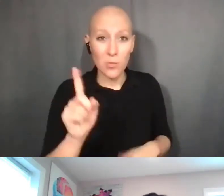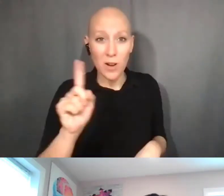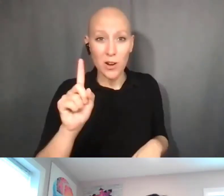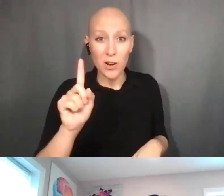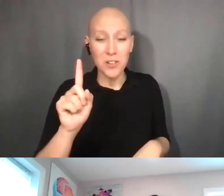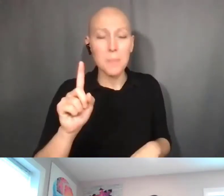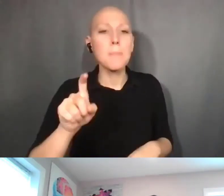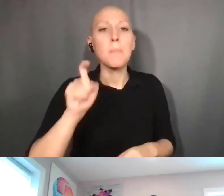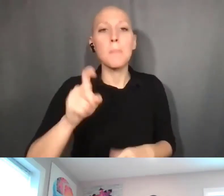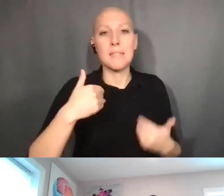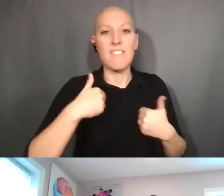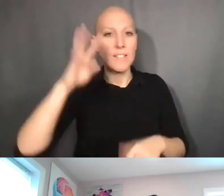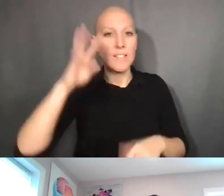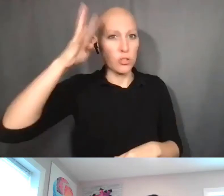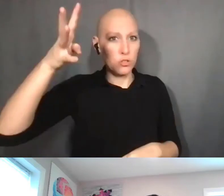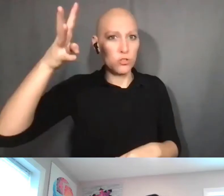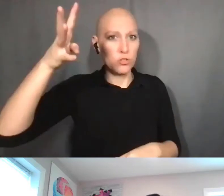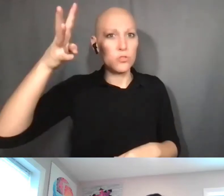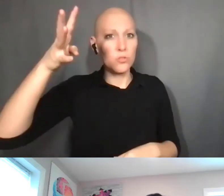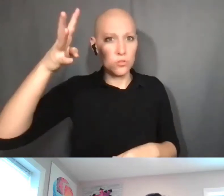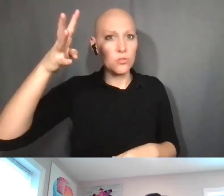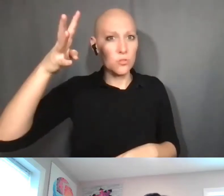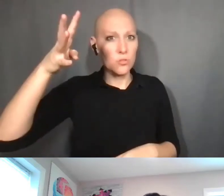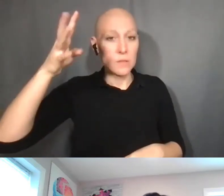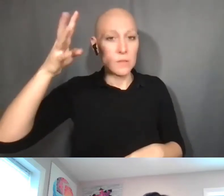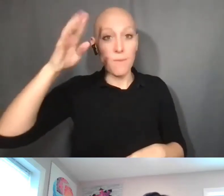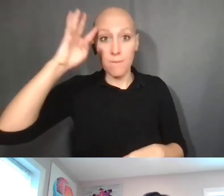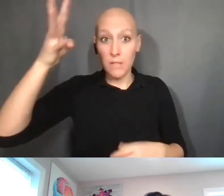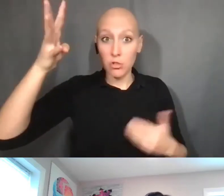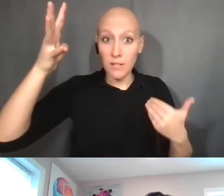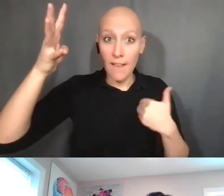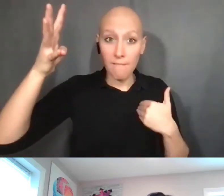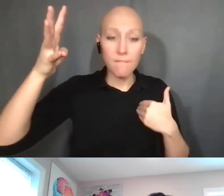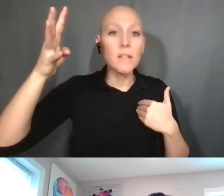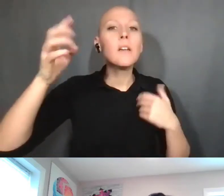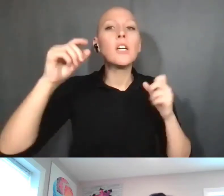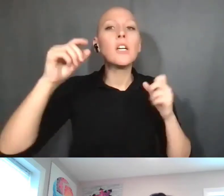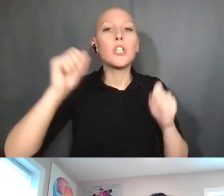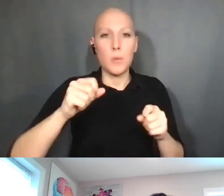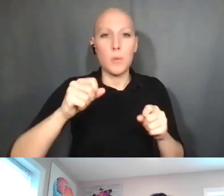and then you can apply for a patent via the US Patent and Trademark Office,